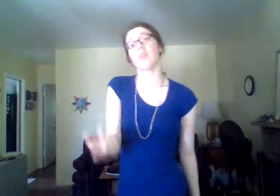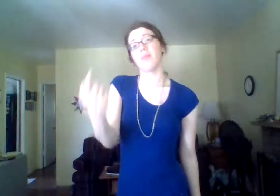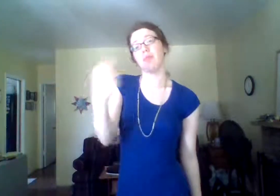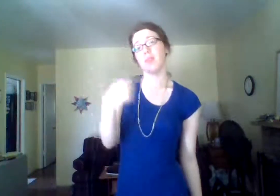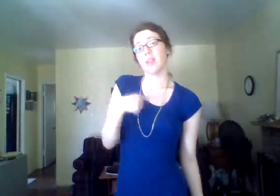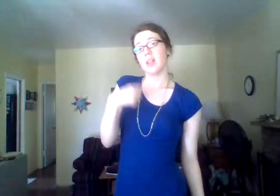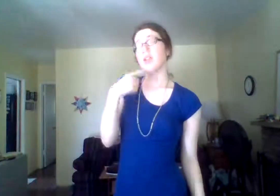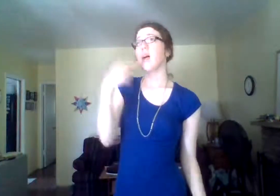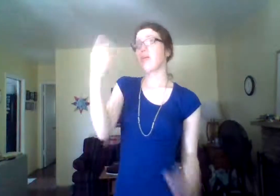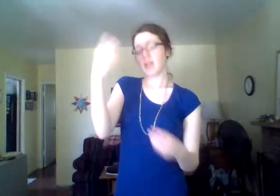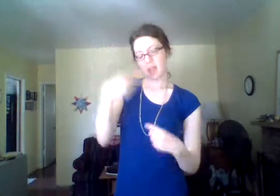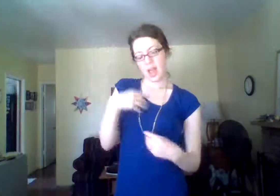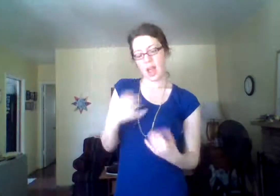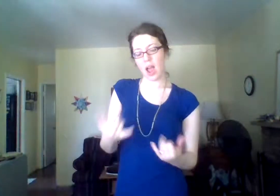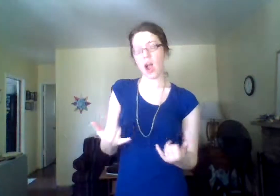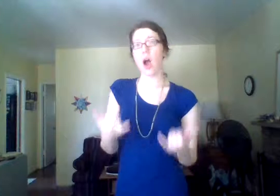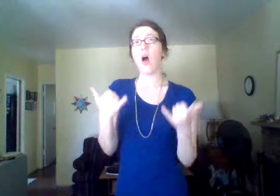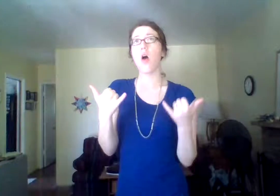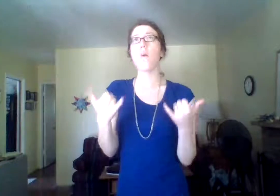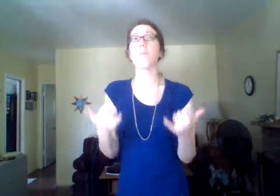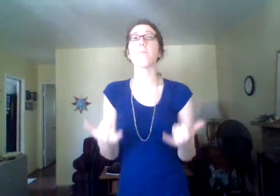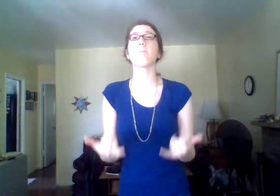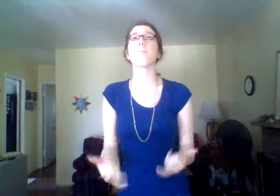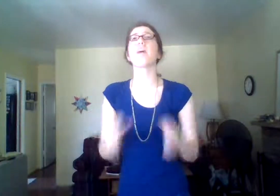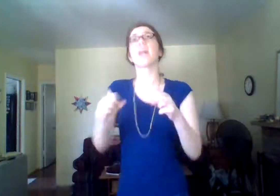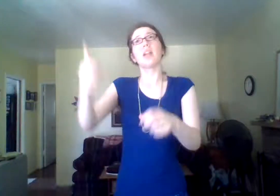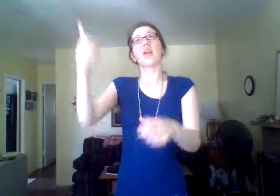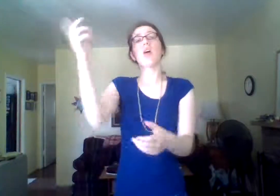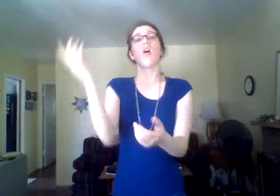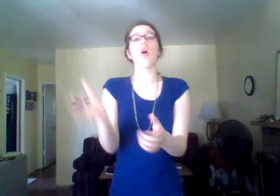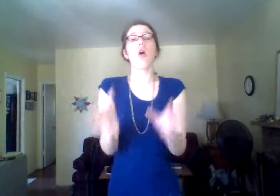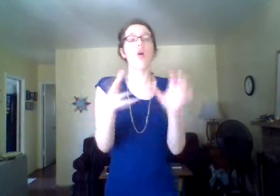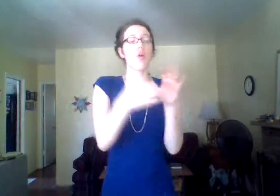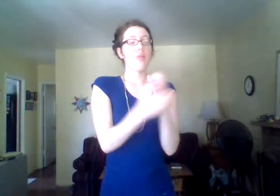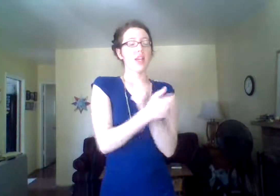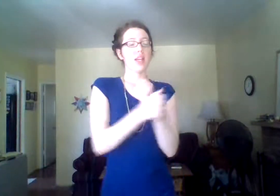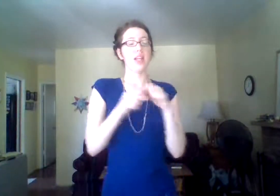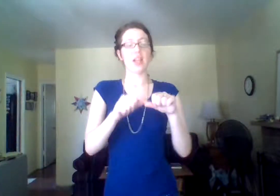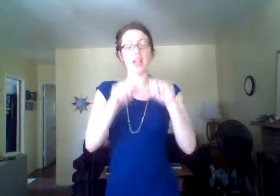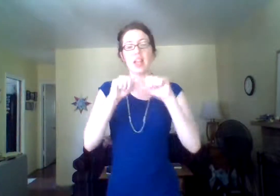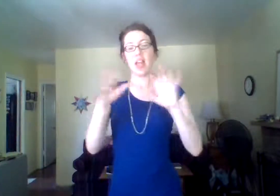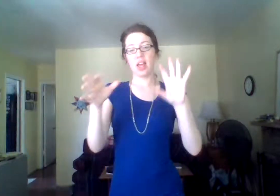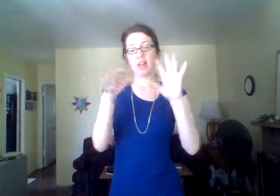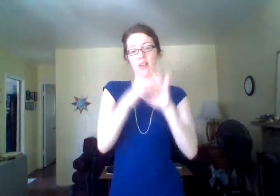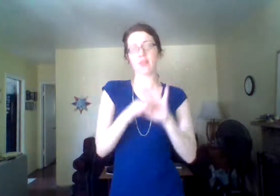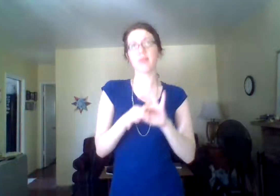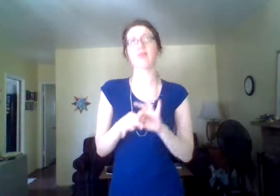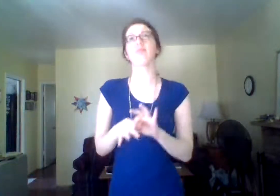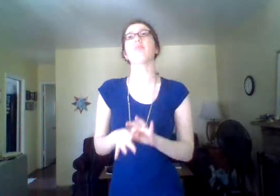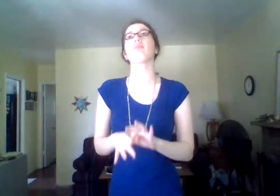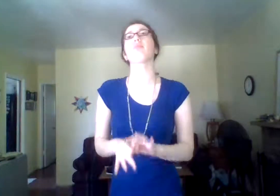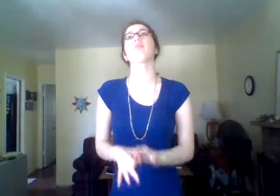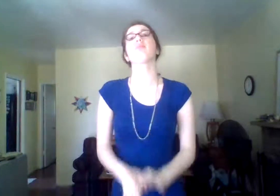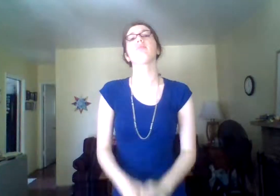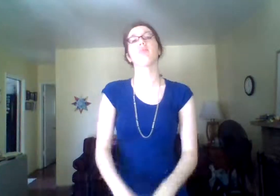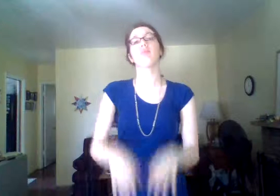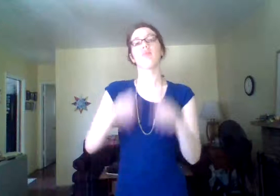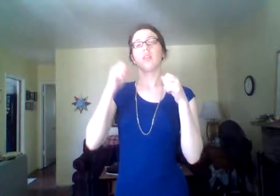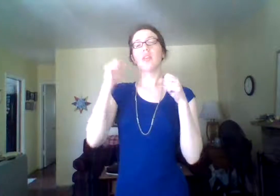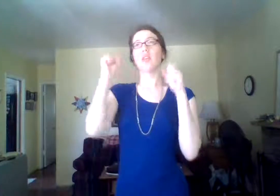TELL ME NOW. NOW. CAN YOU HOLD/EMBRACE ME CONTINUE JOINED JOINED. CAN